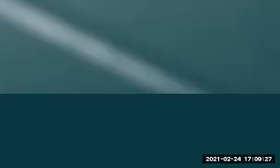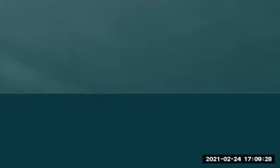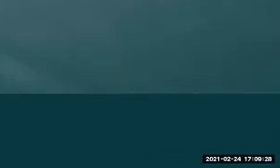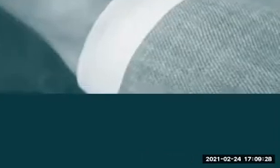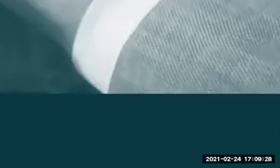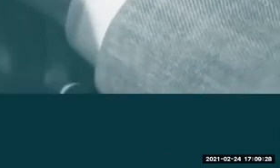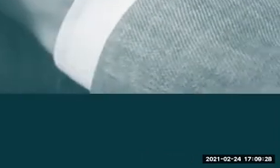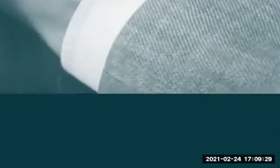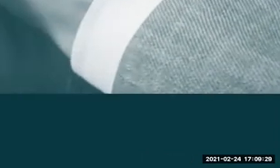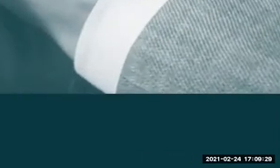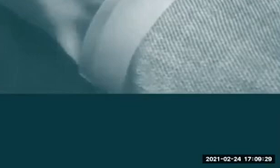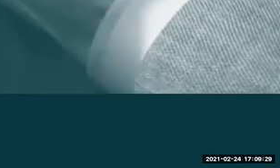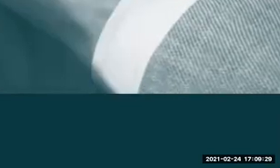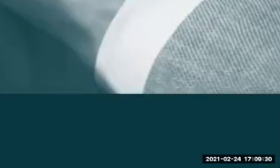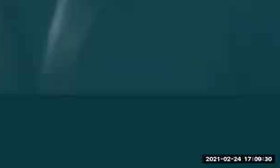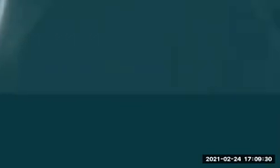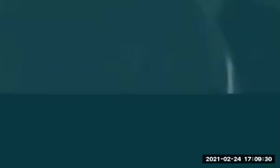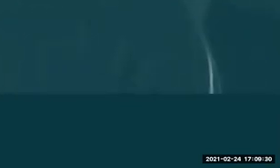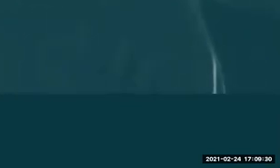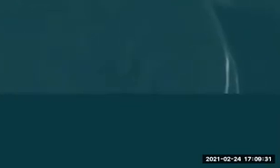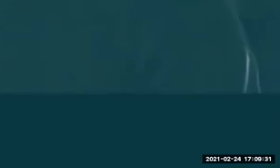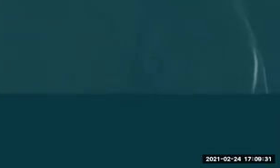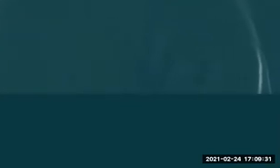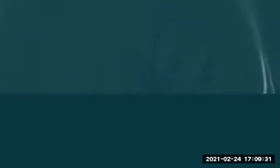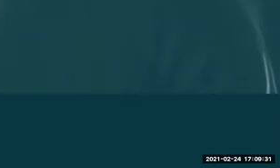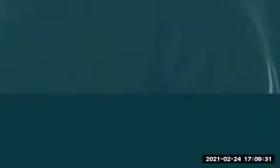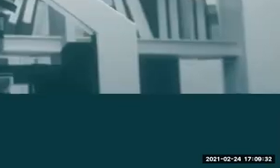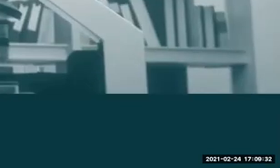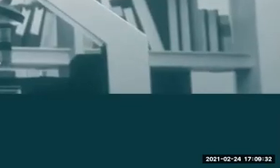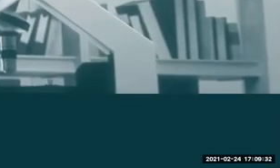You're escaping your kidnappers to find yourself wandering the dangerous desert sands at nighttime.